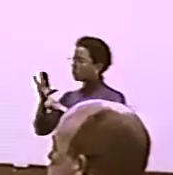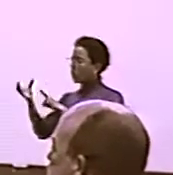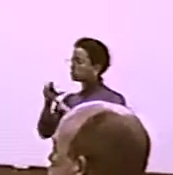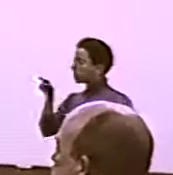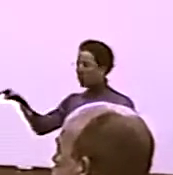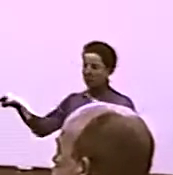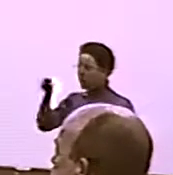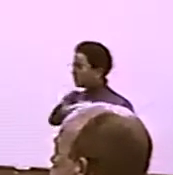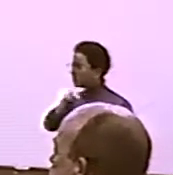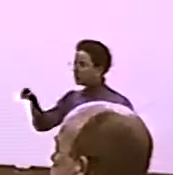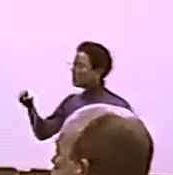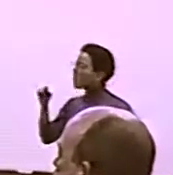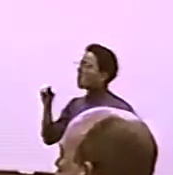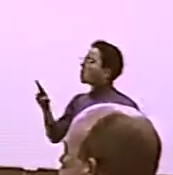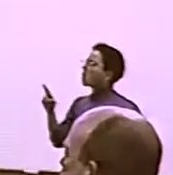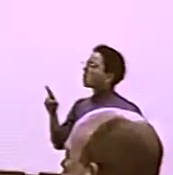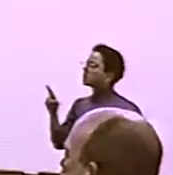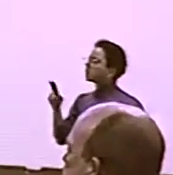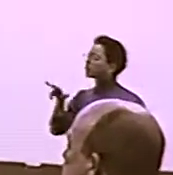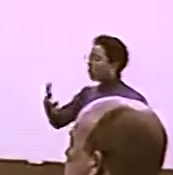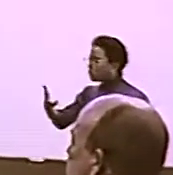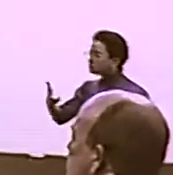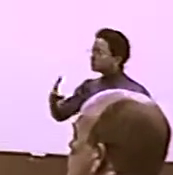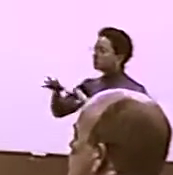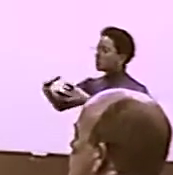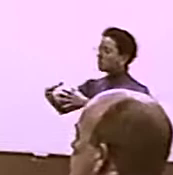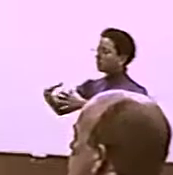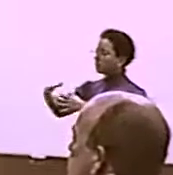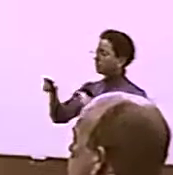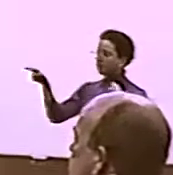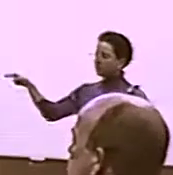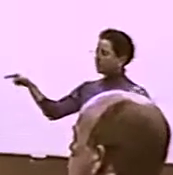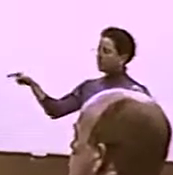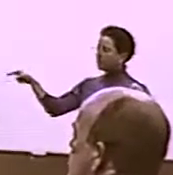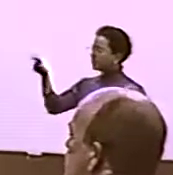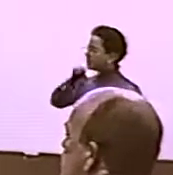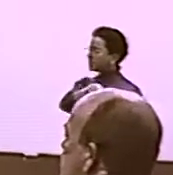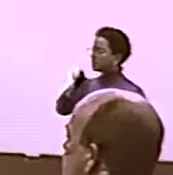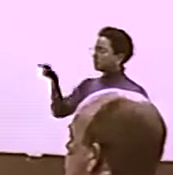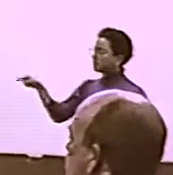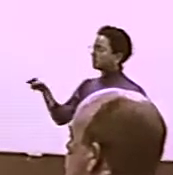BUT, UM...OH, DRAT. A PERSON CAN BE BLACK AND DEAF.